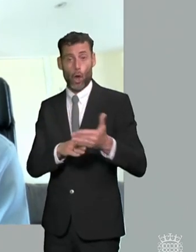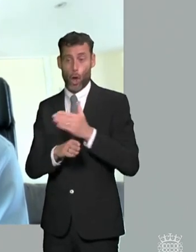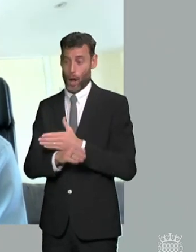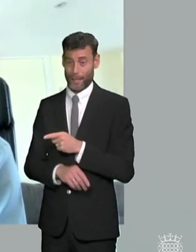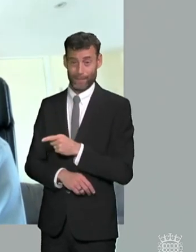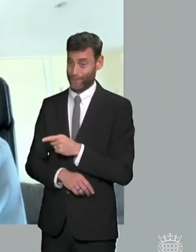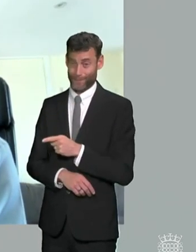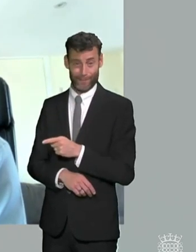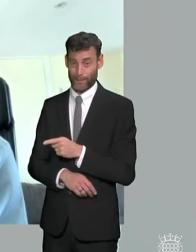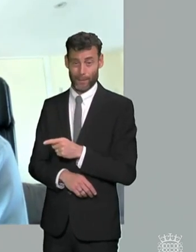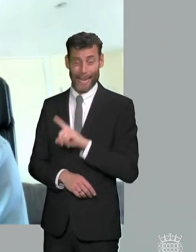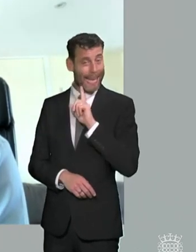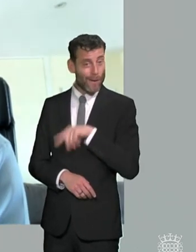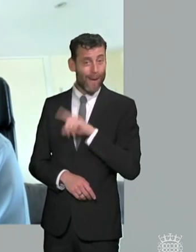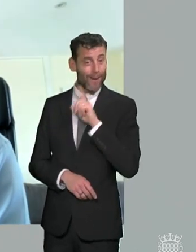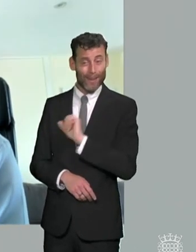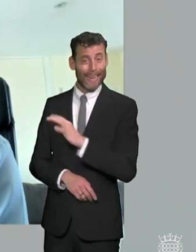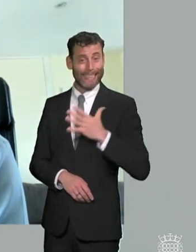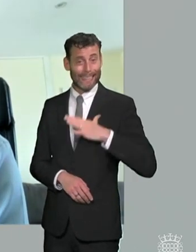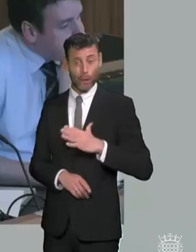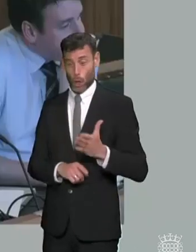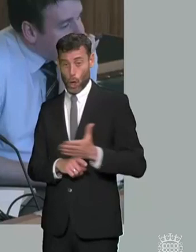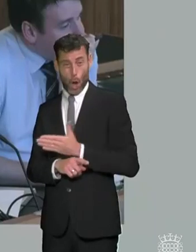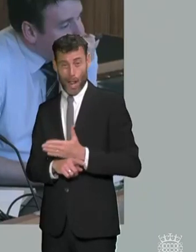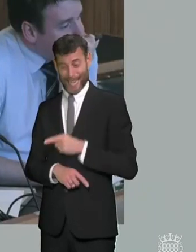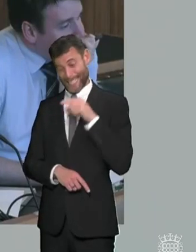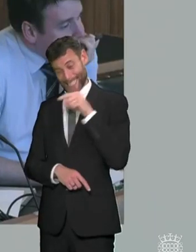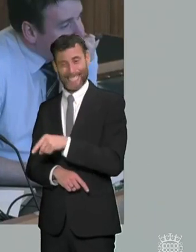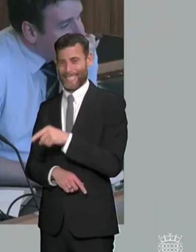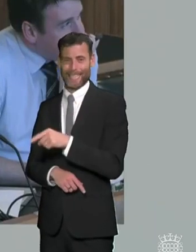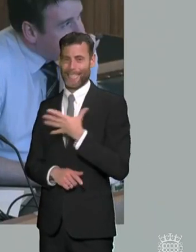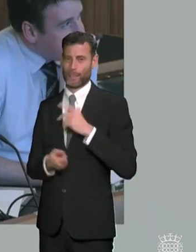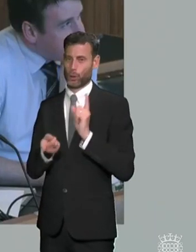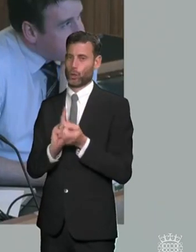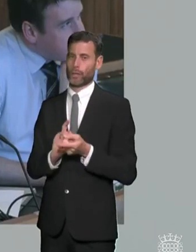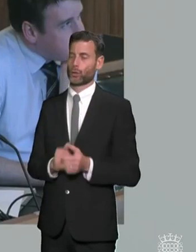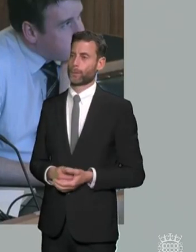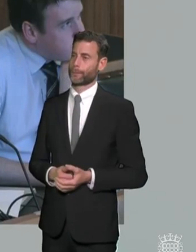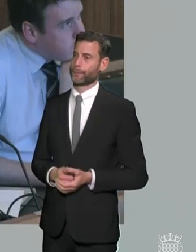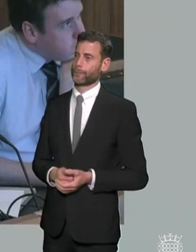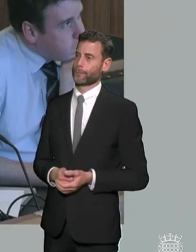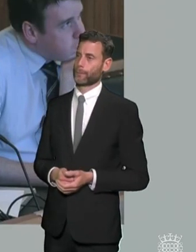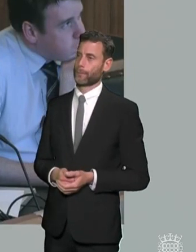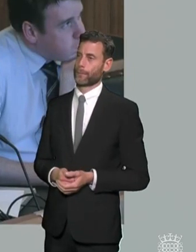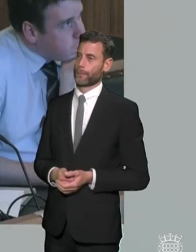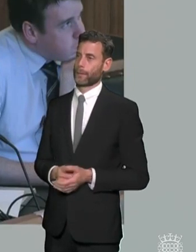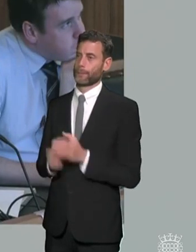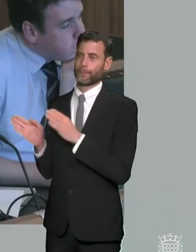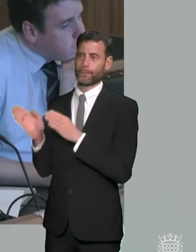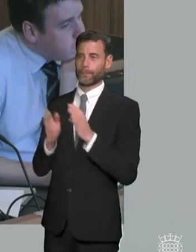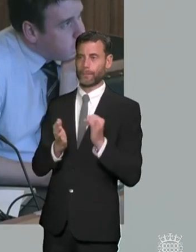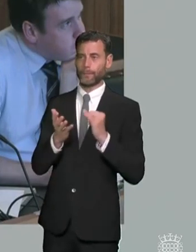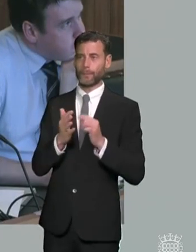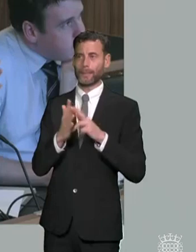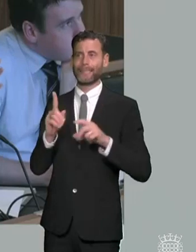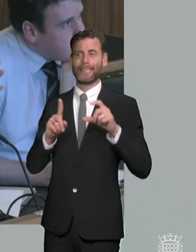across all sorts of fronts yeah okay moving on then um so clearly send covers a huge spectrum